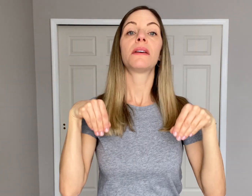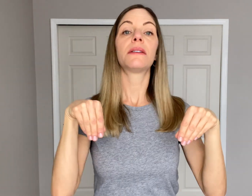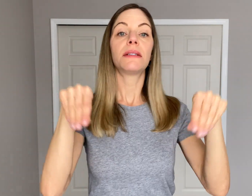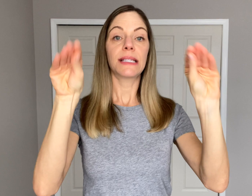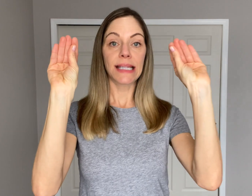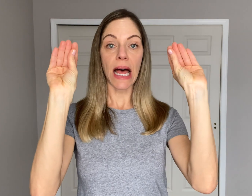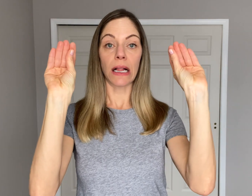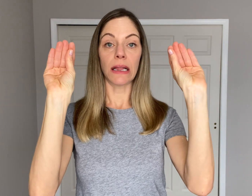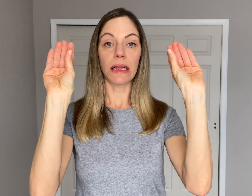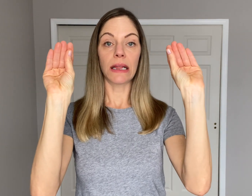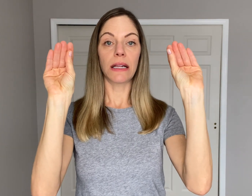"Sell"